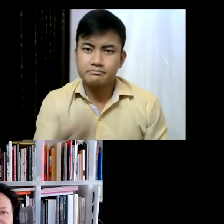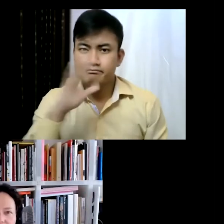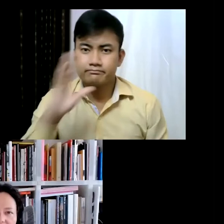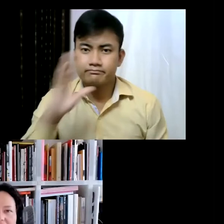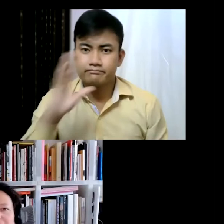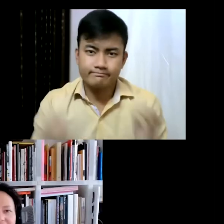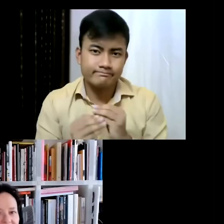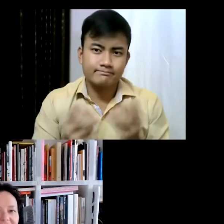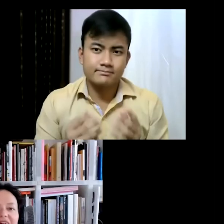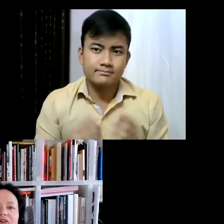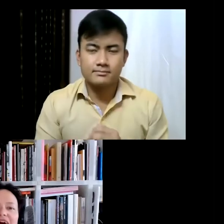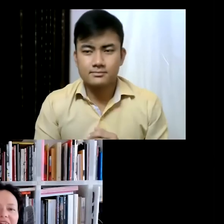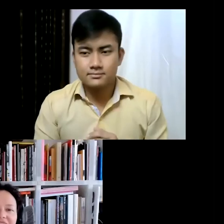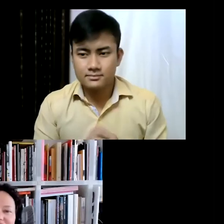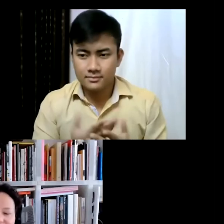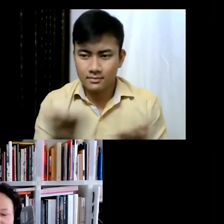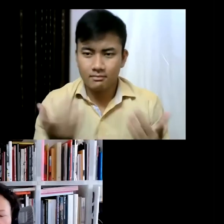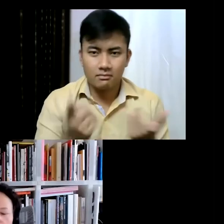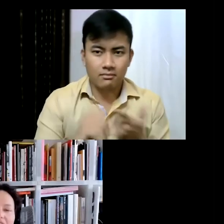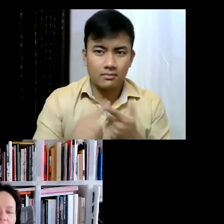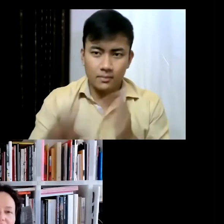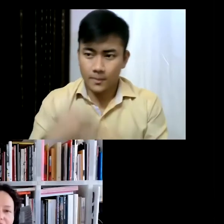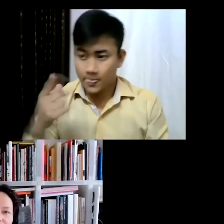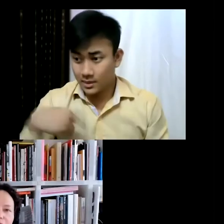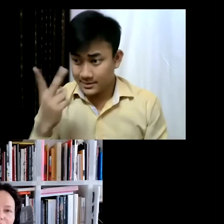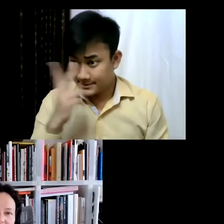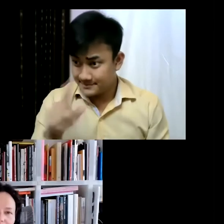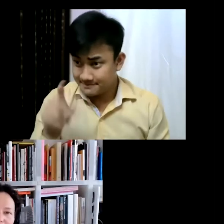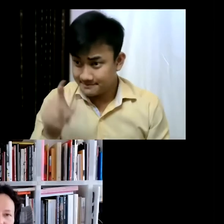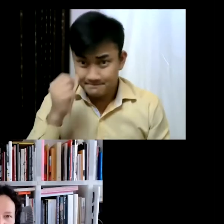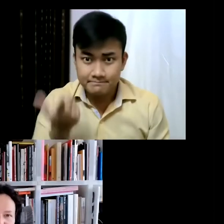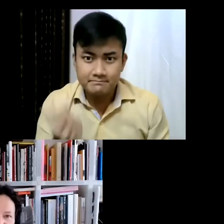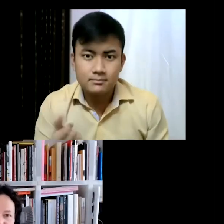has not happened. And I don't understand, I don't know how it's going to be able to happen